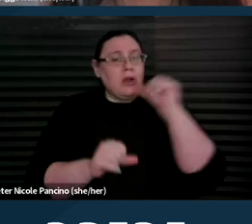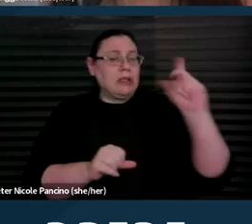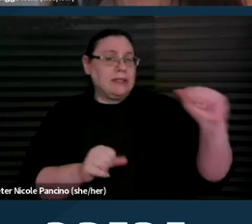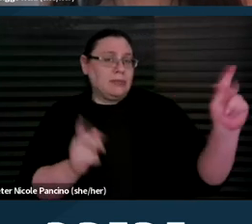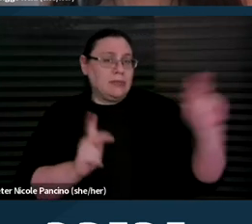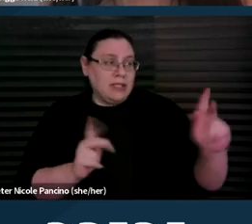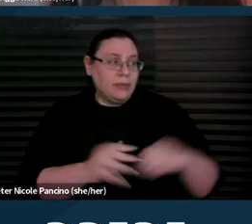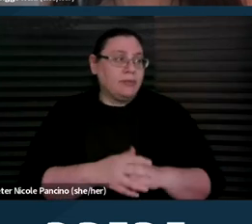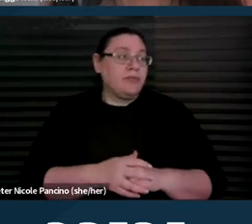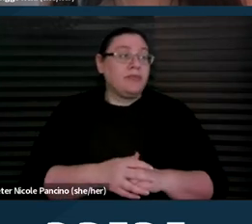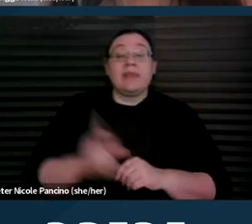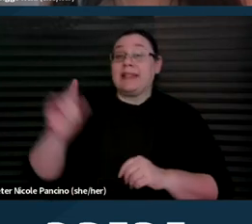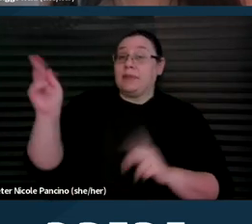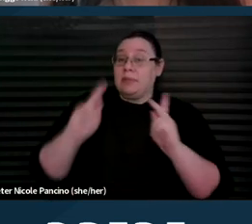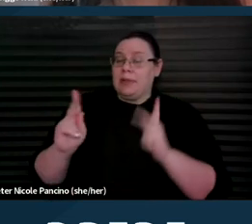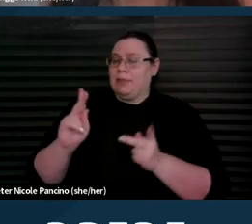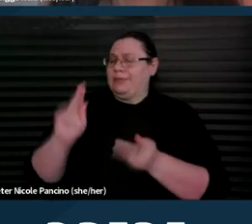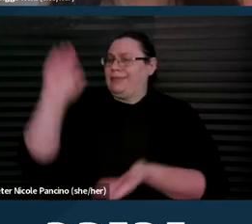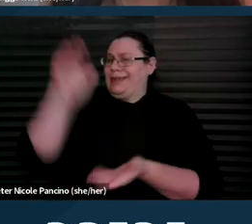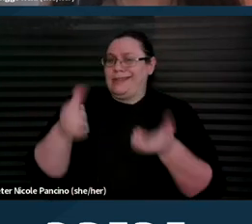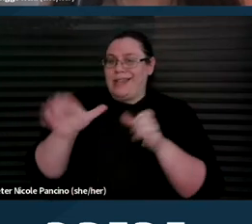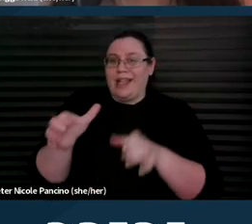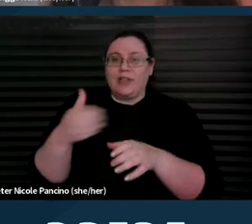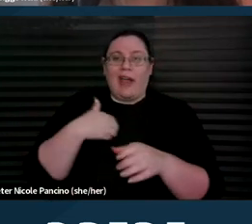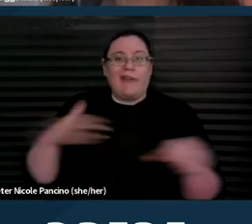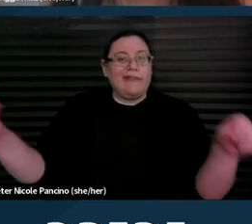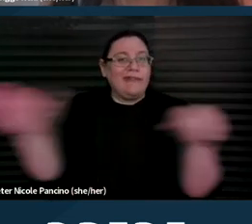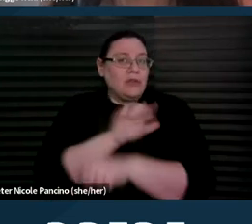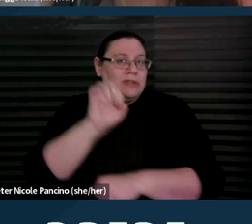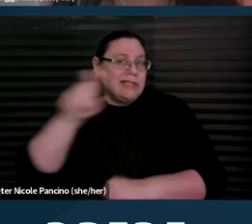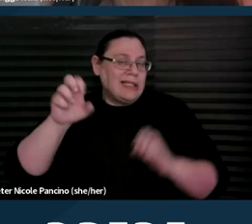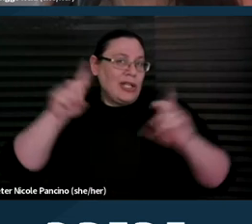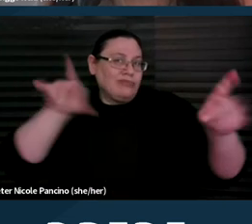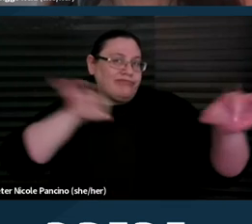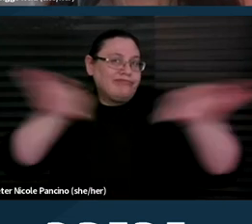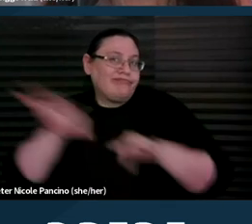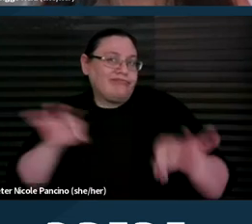Disabled people are less likely to receive comprehensive sex education as non-disabled people.